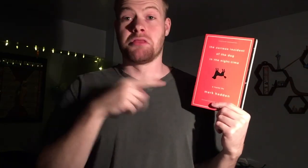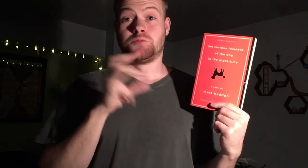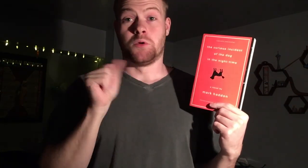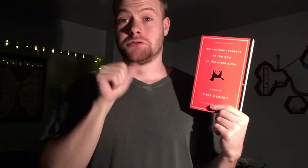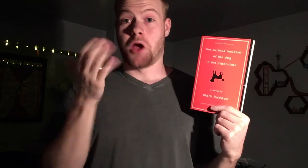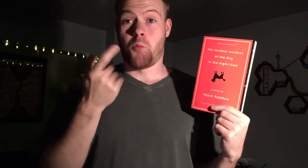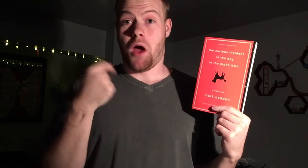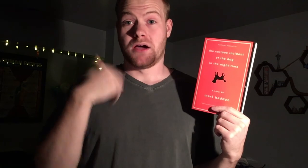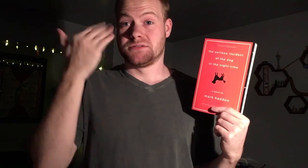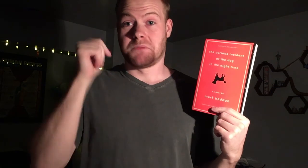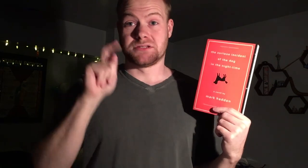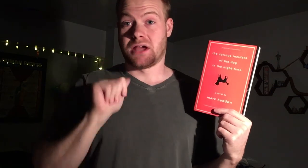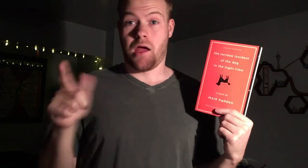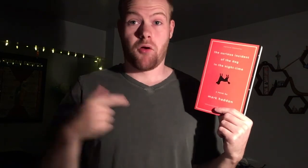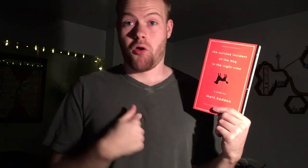This was not what I expected at all.